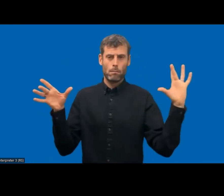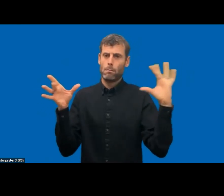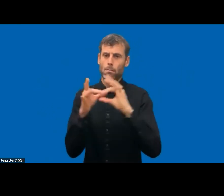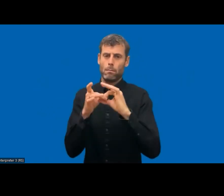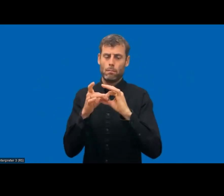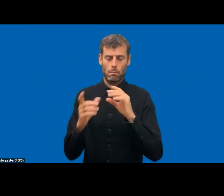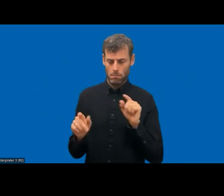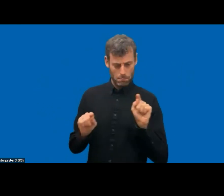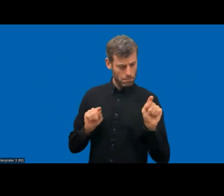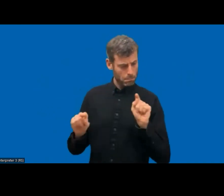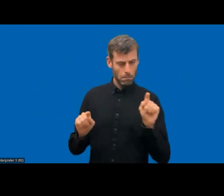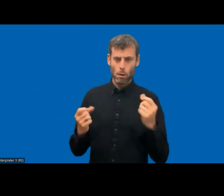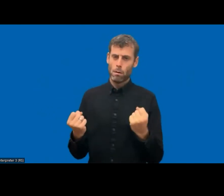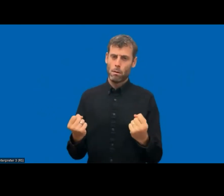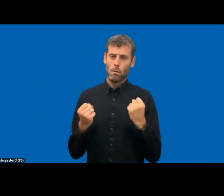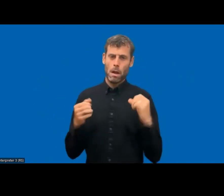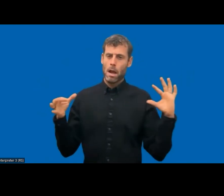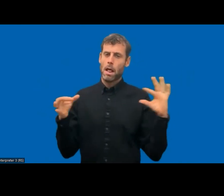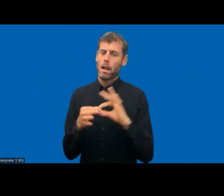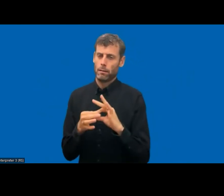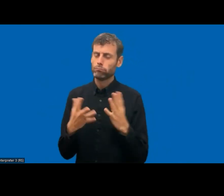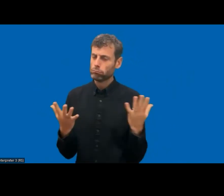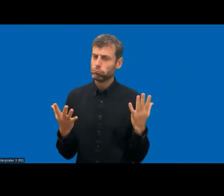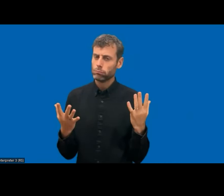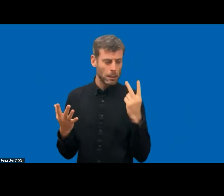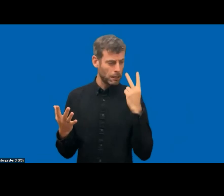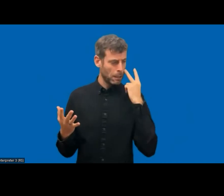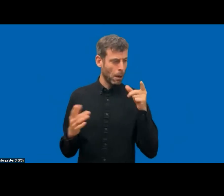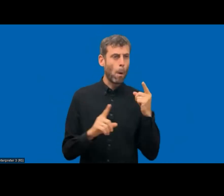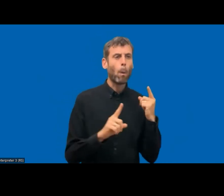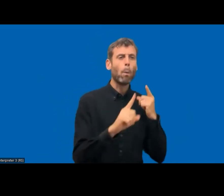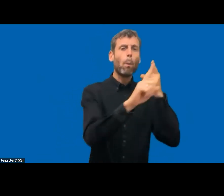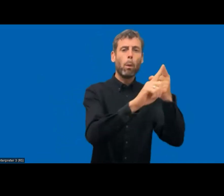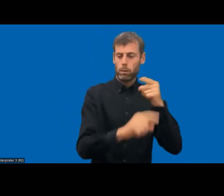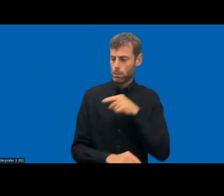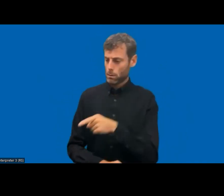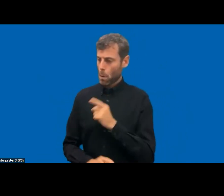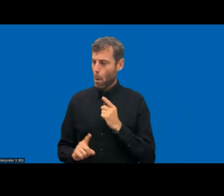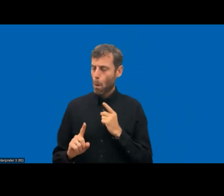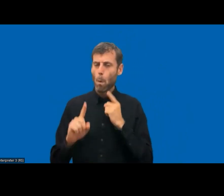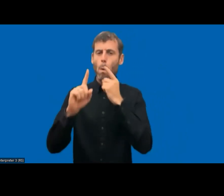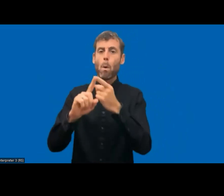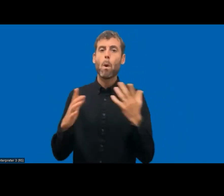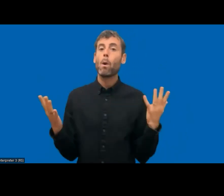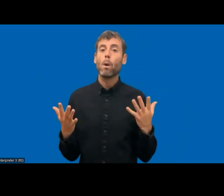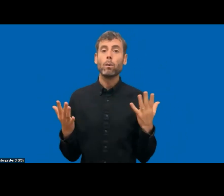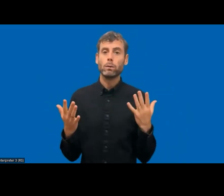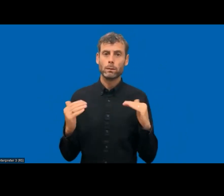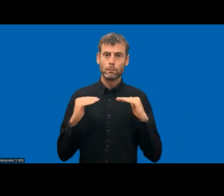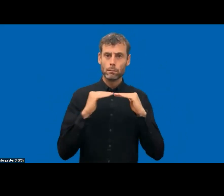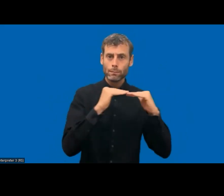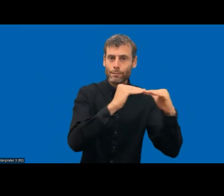Because what we are doing is building a society that is good and equal for everybody. So I